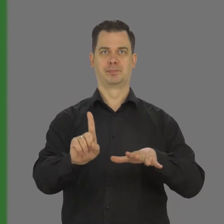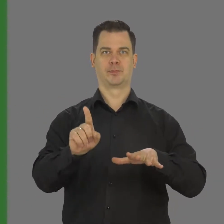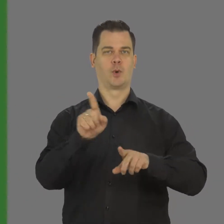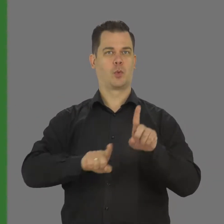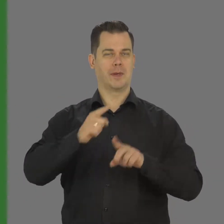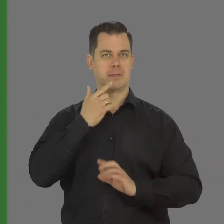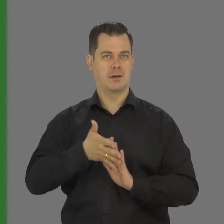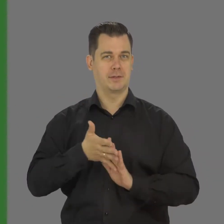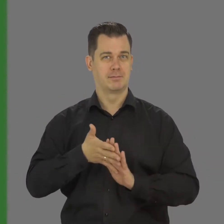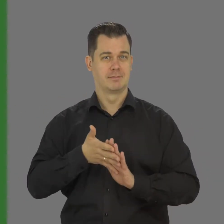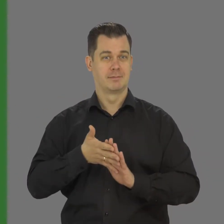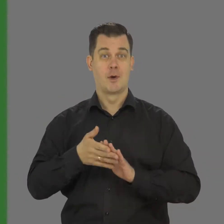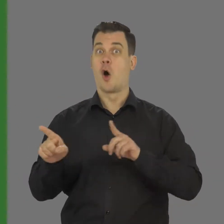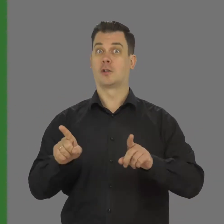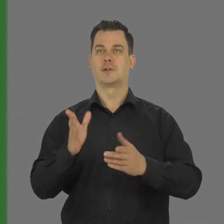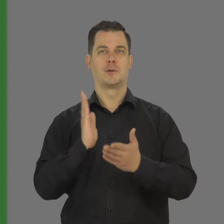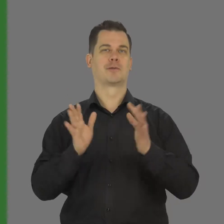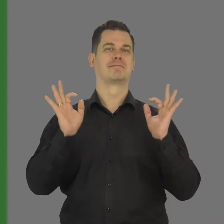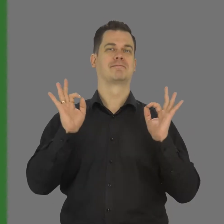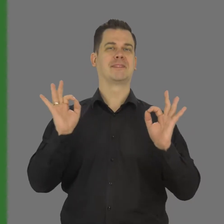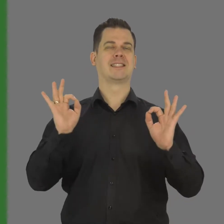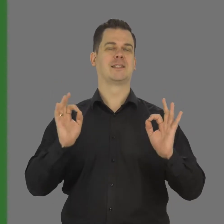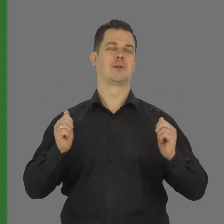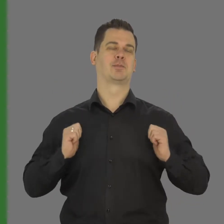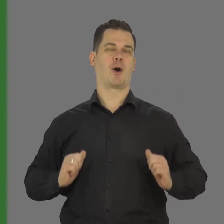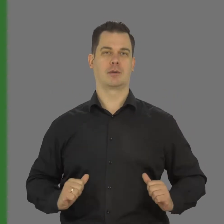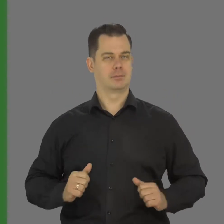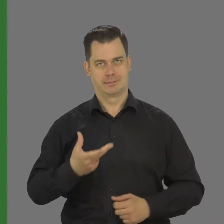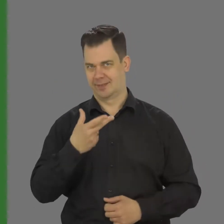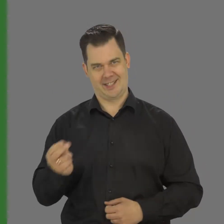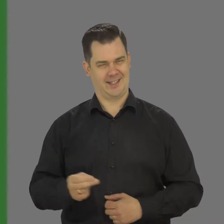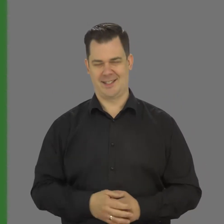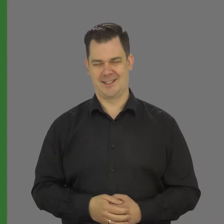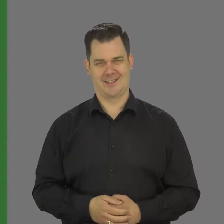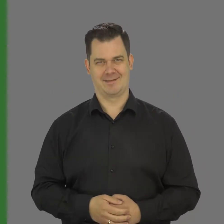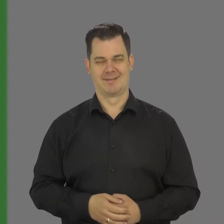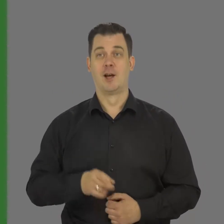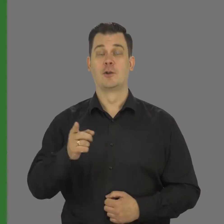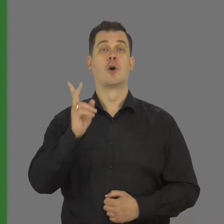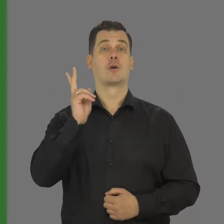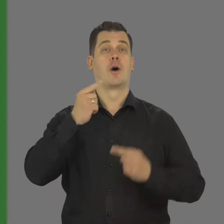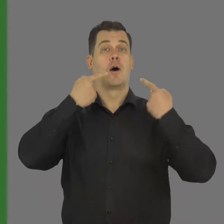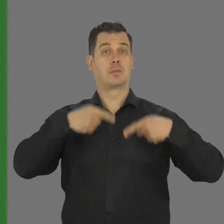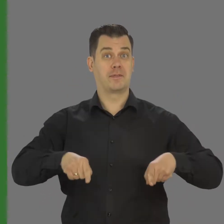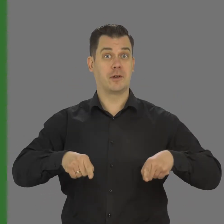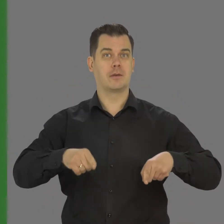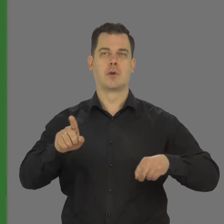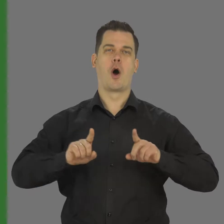But does that mean now in Poland situation iis perfect ? Unfortunately not. Often the event organizer